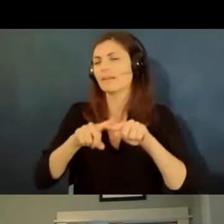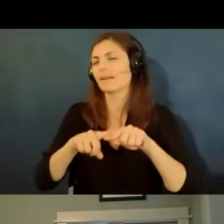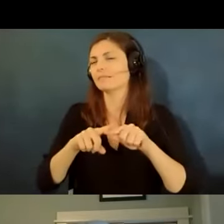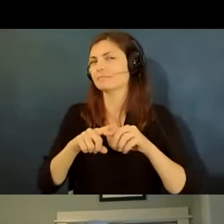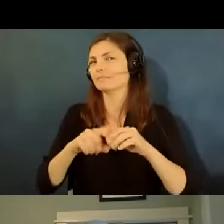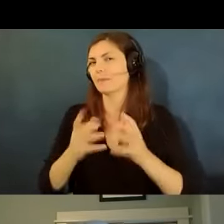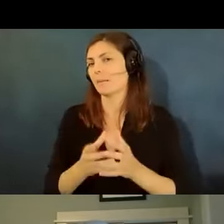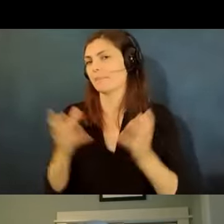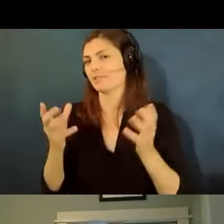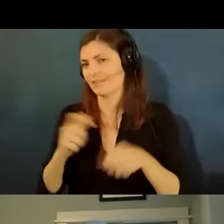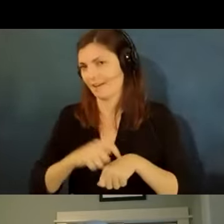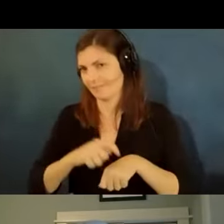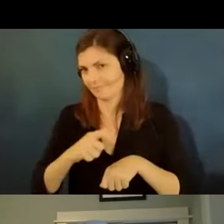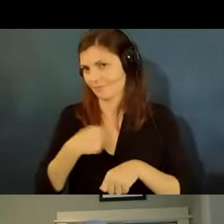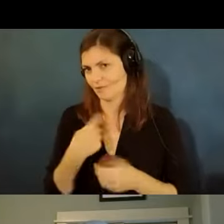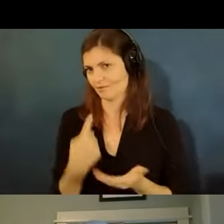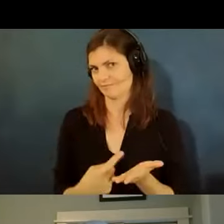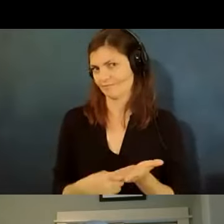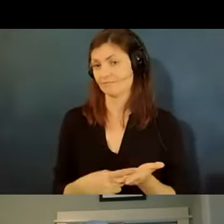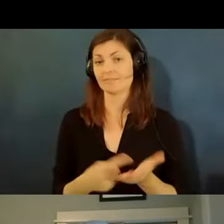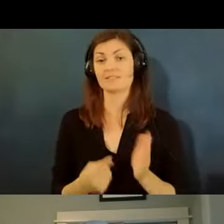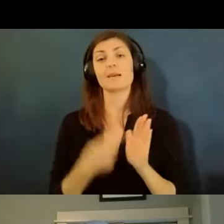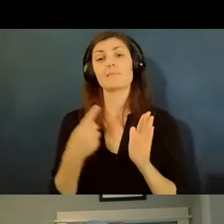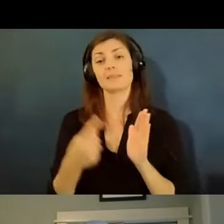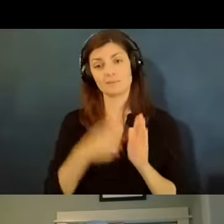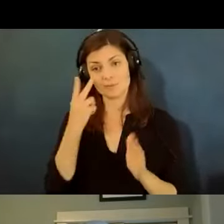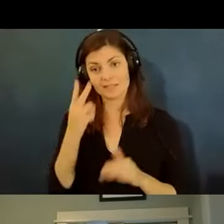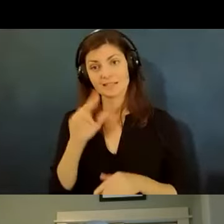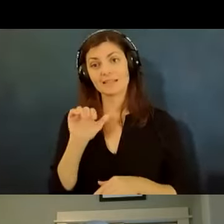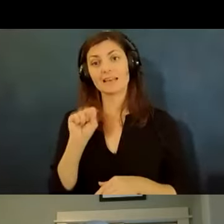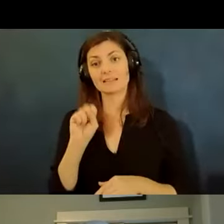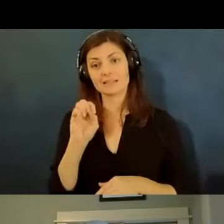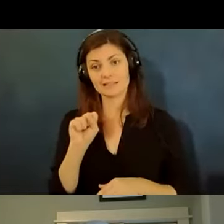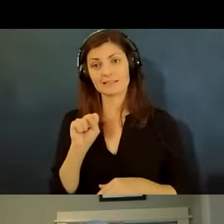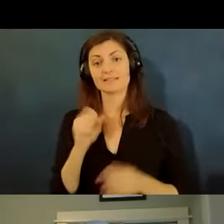um so unfortunately we see cases where the employer says yeah yeah we're gonna we're gonna